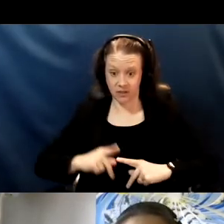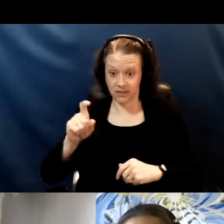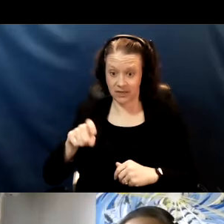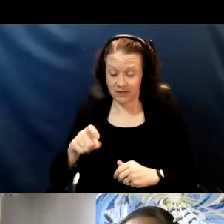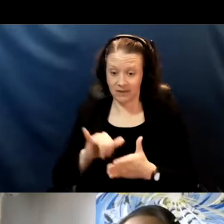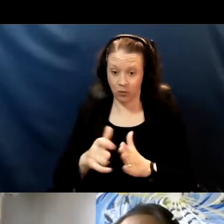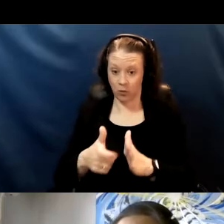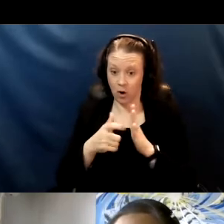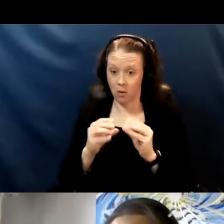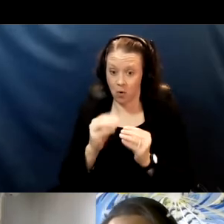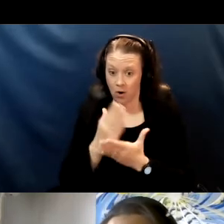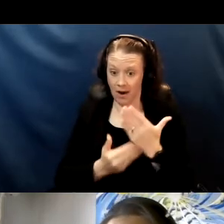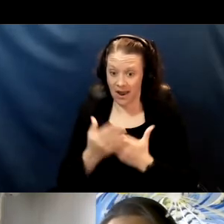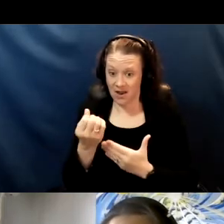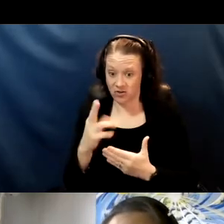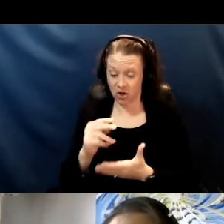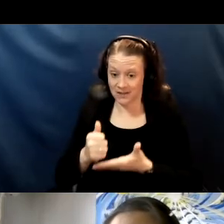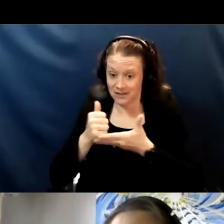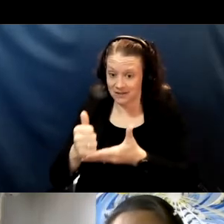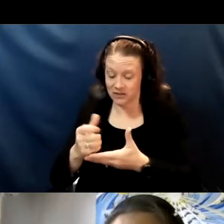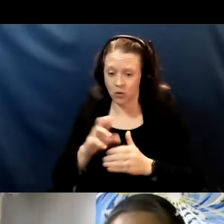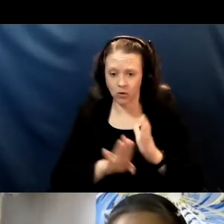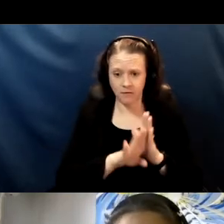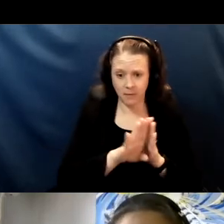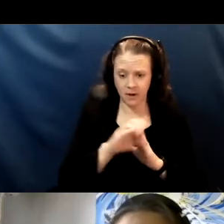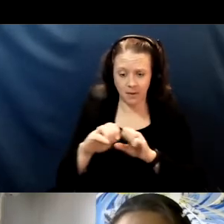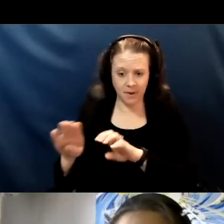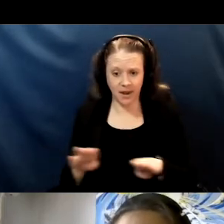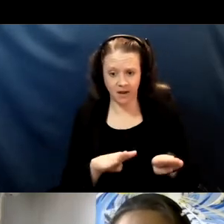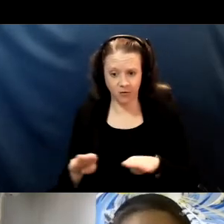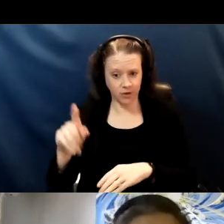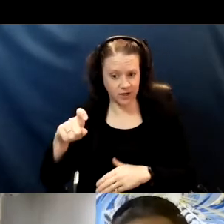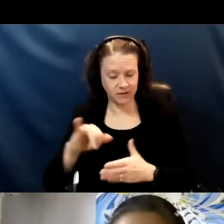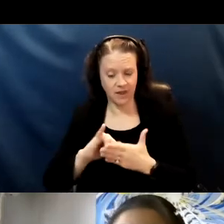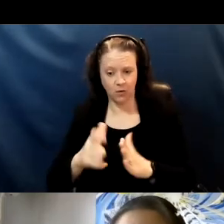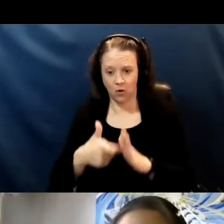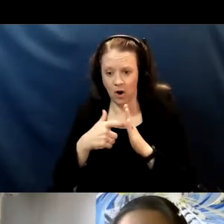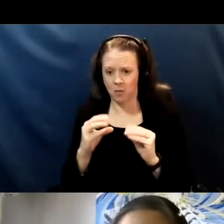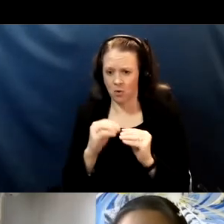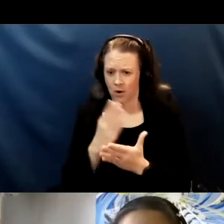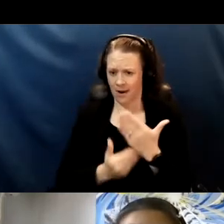or developmental and behavioral needs that require more hands-on assistance. We recognize that.